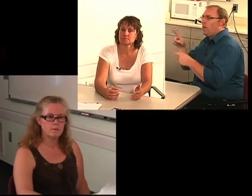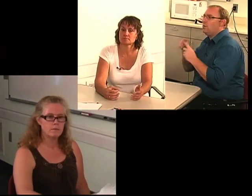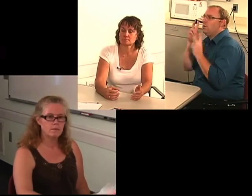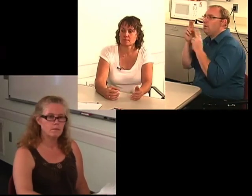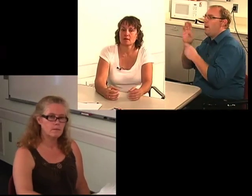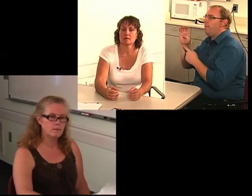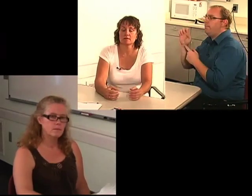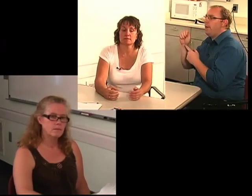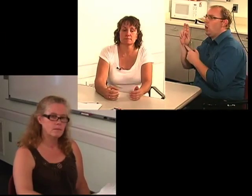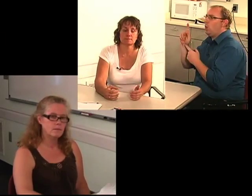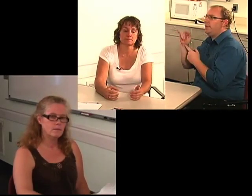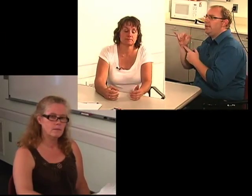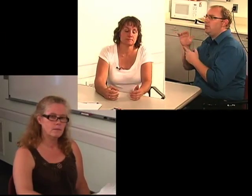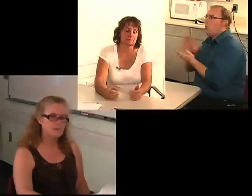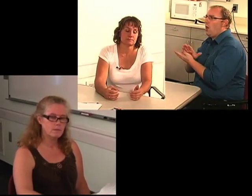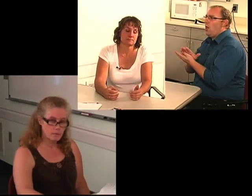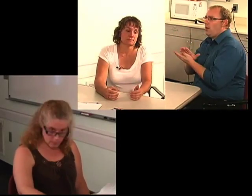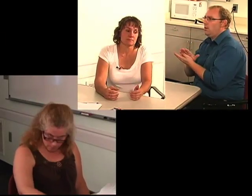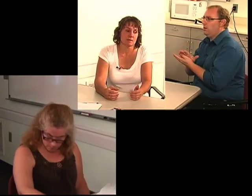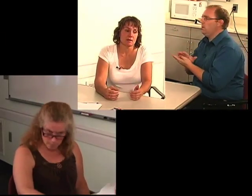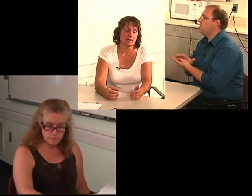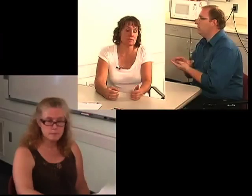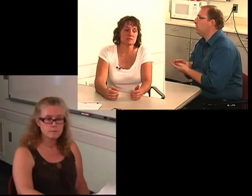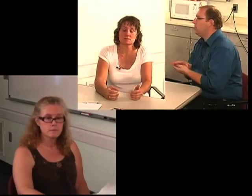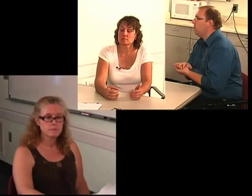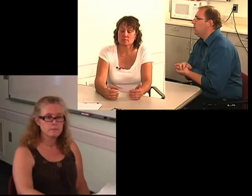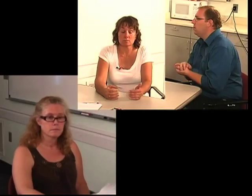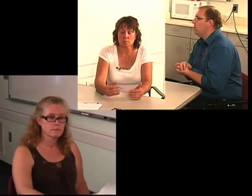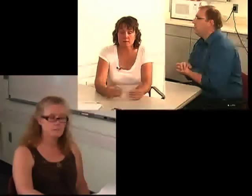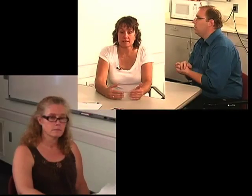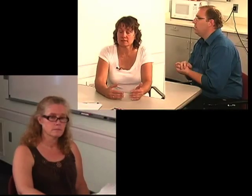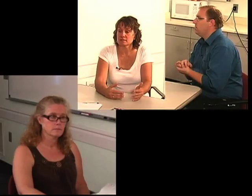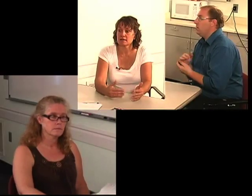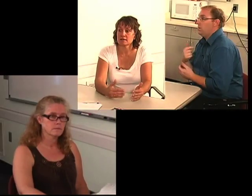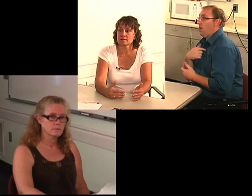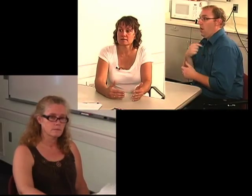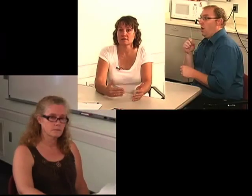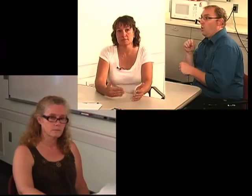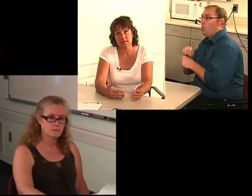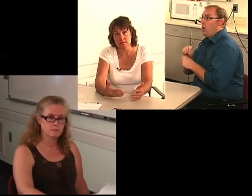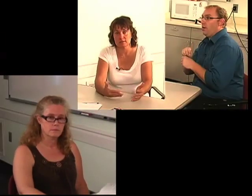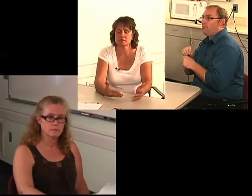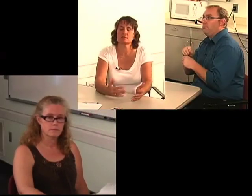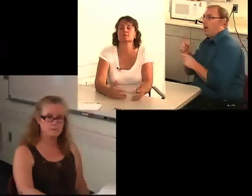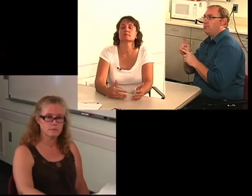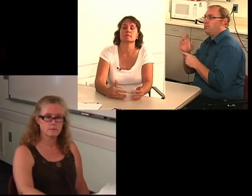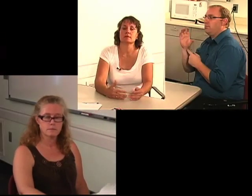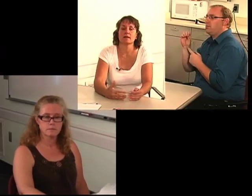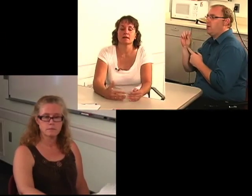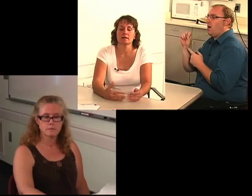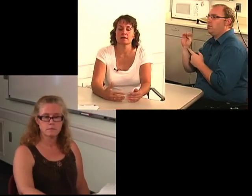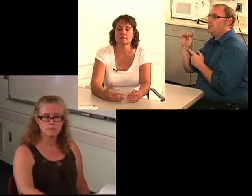And I was working as a cosmetologist by 19,